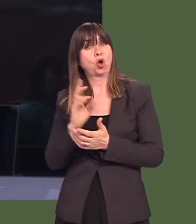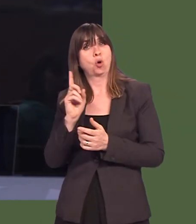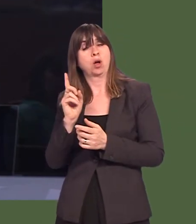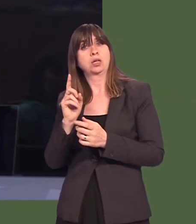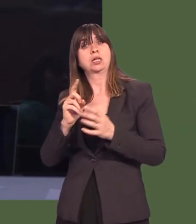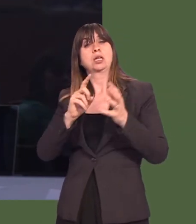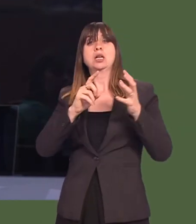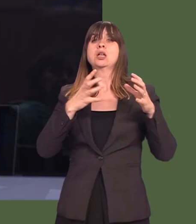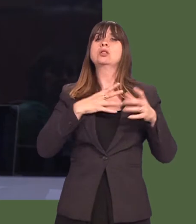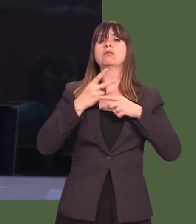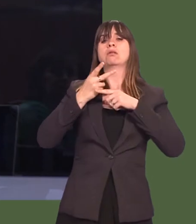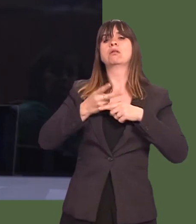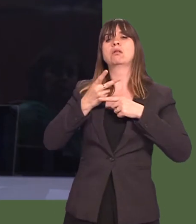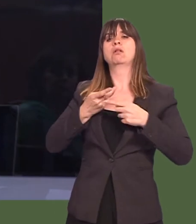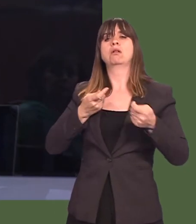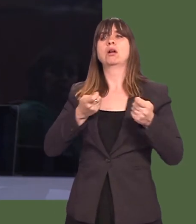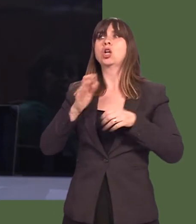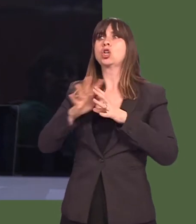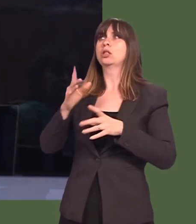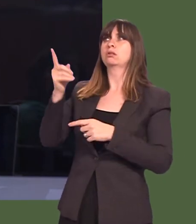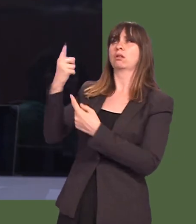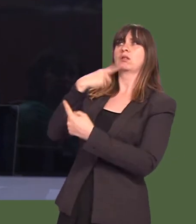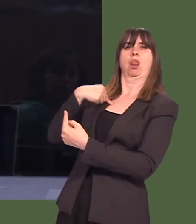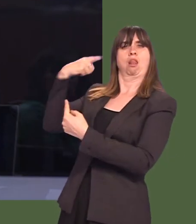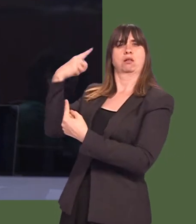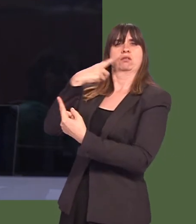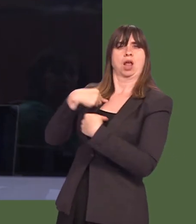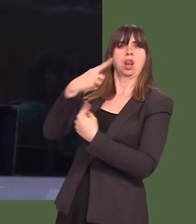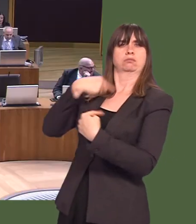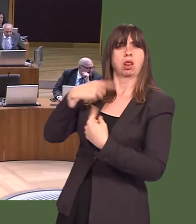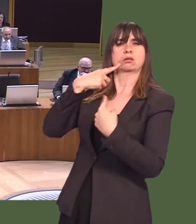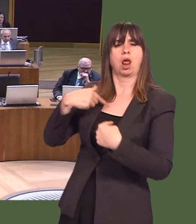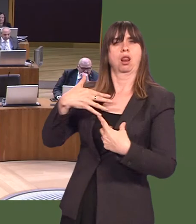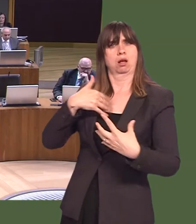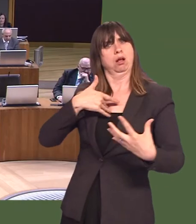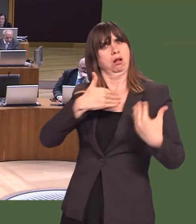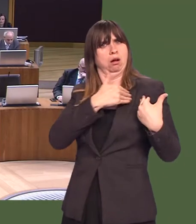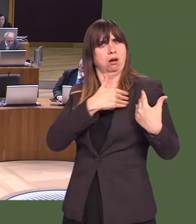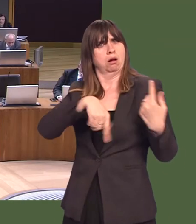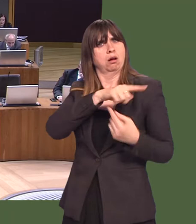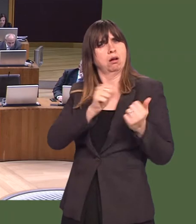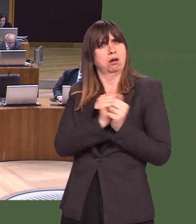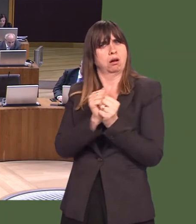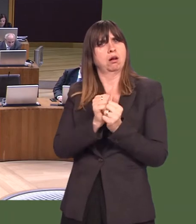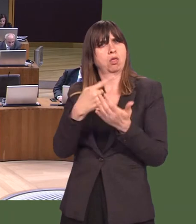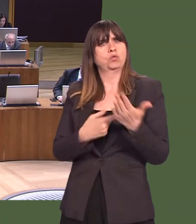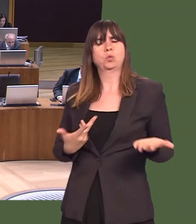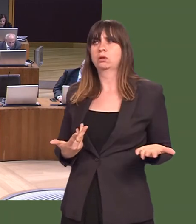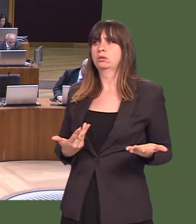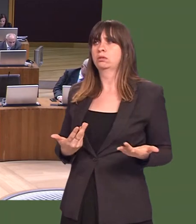be governed jointly by the nations of the UK, and should not be imposed upon us by Whitehall? Carwyn Jones: There are differing views amongst the Governments.